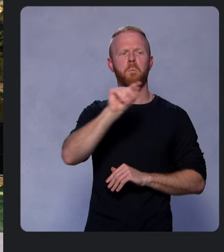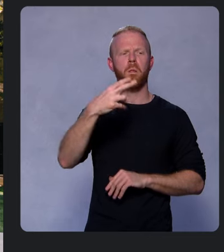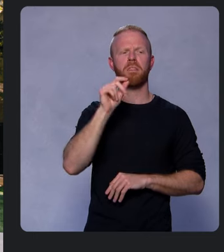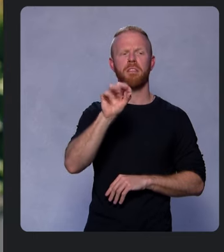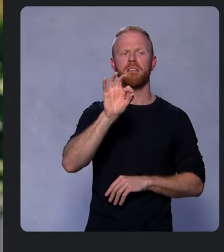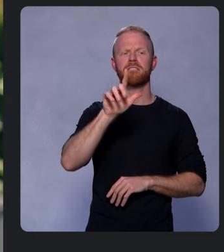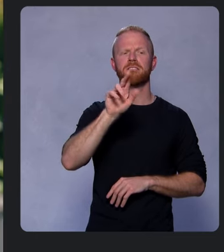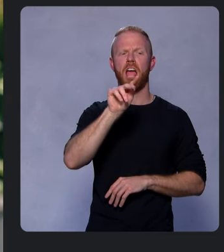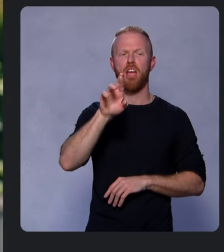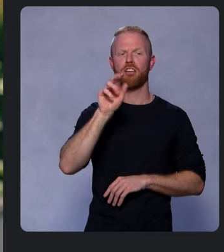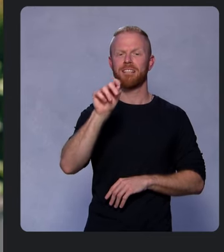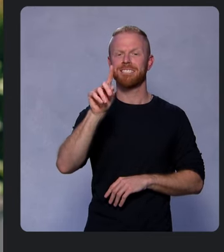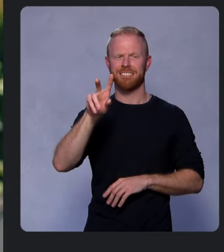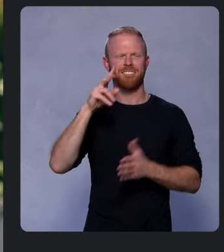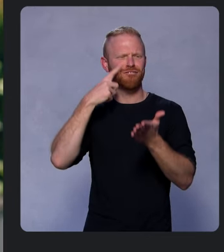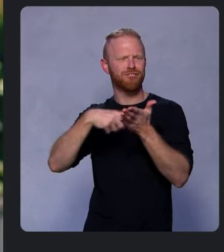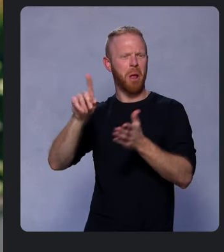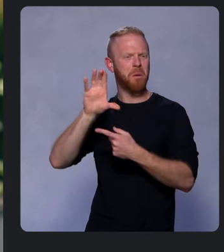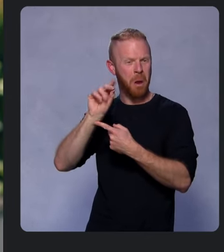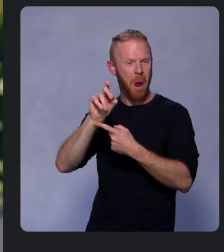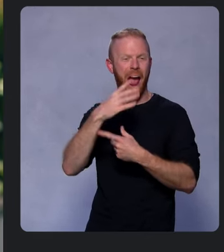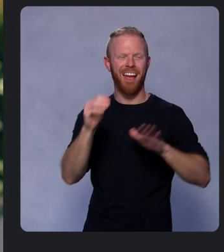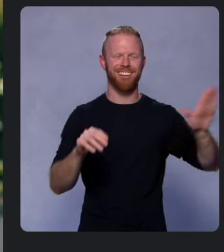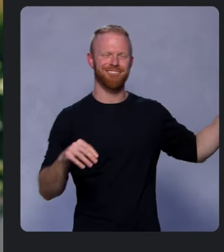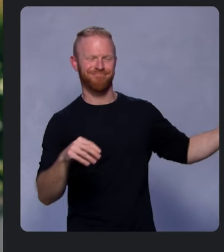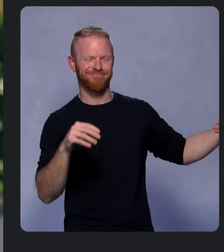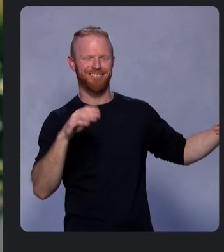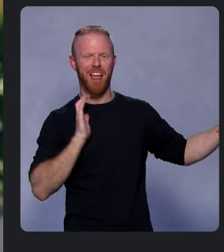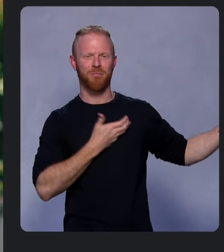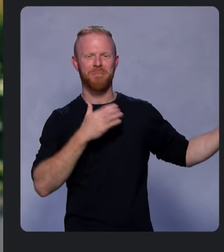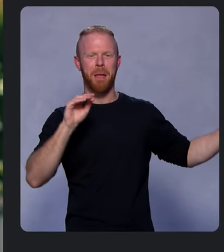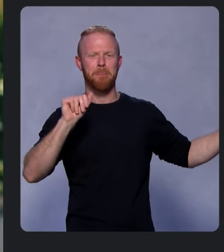to check out the code and grab a photo with our mascot, Dash.